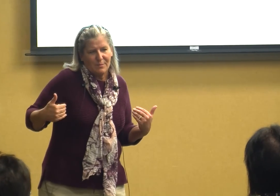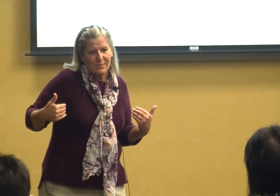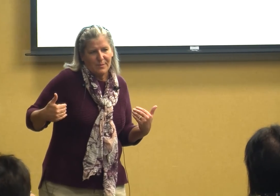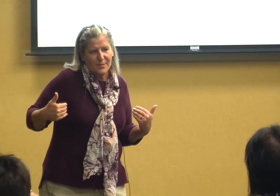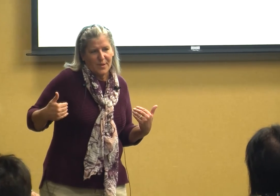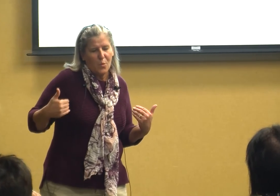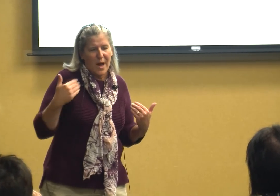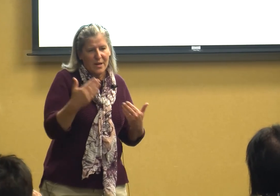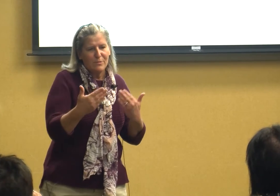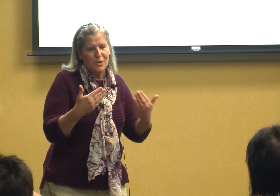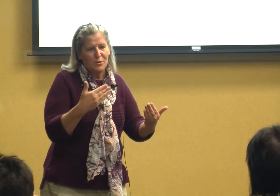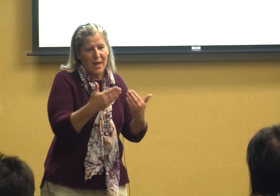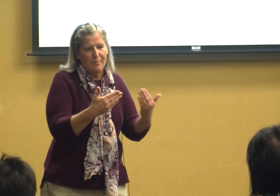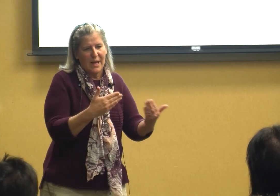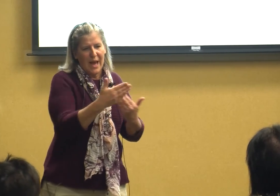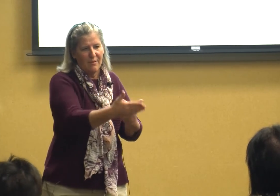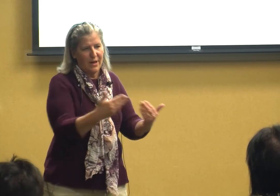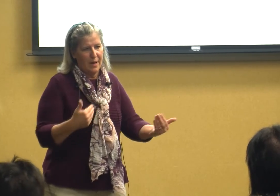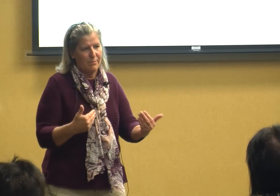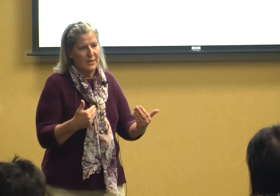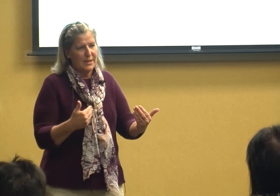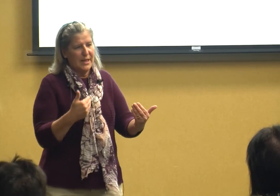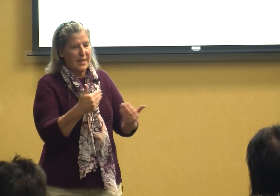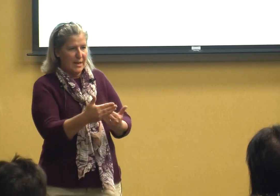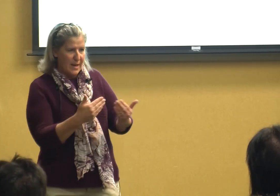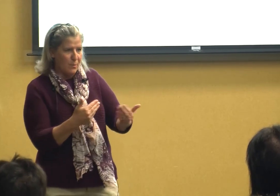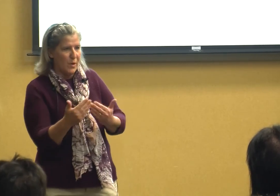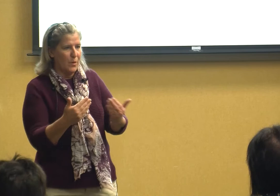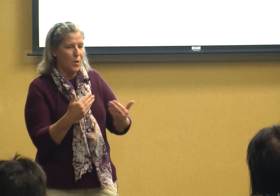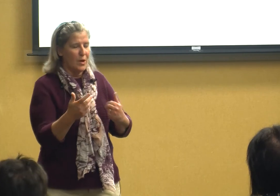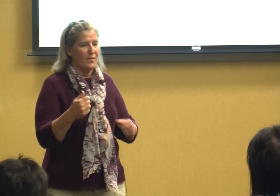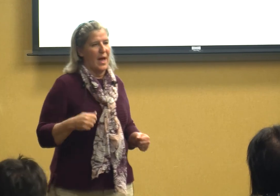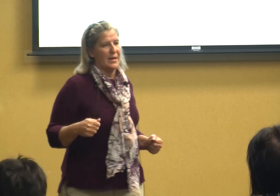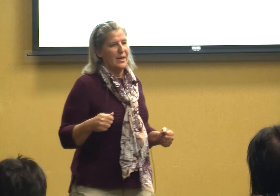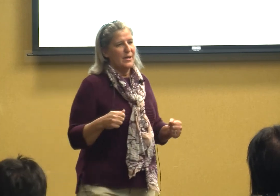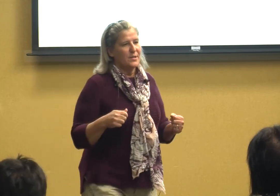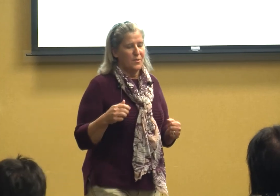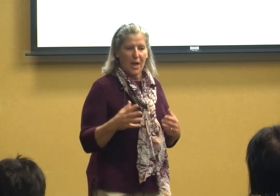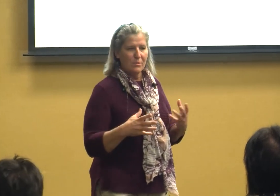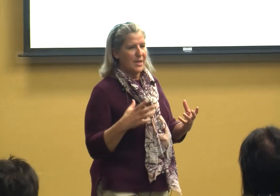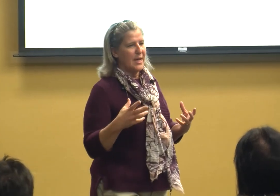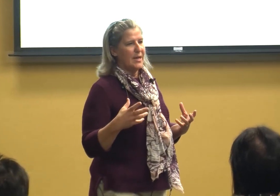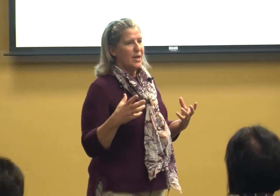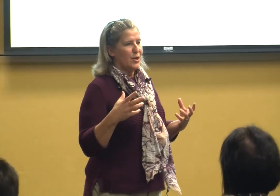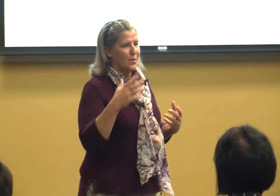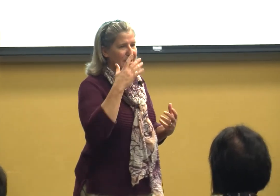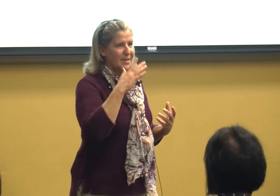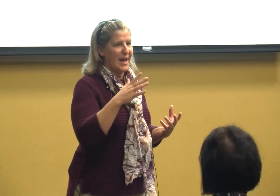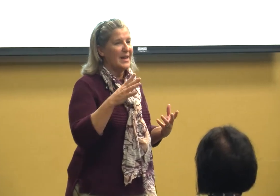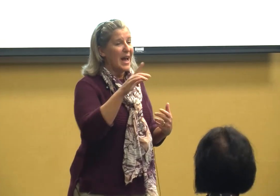so why don't you let me have him and and we can work on that so the OT you know I and I